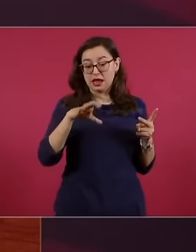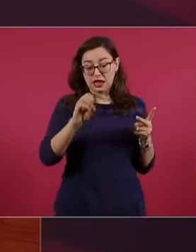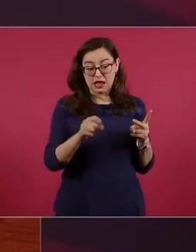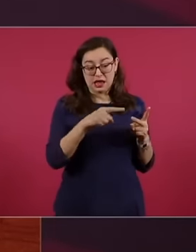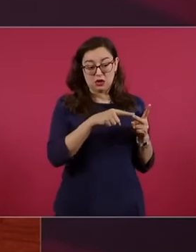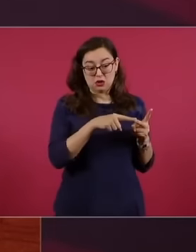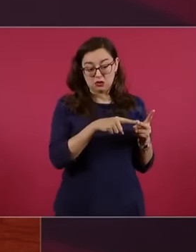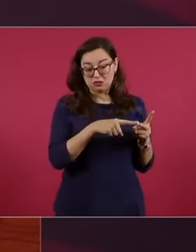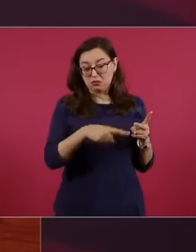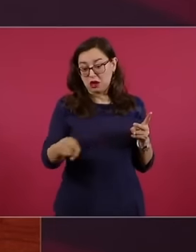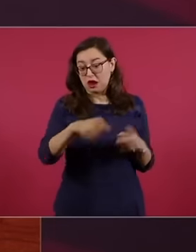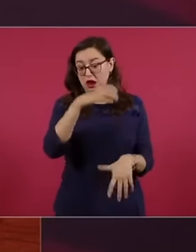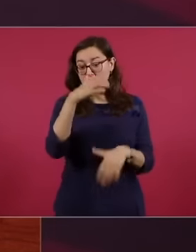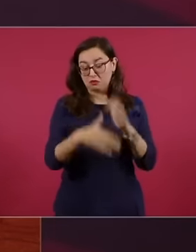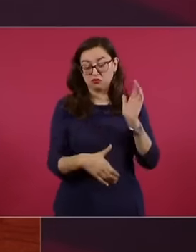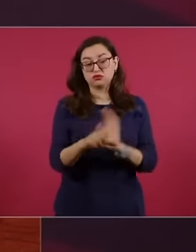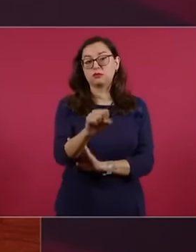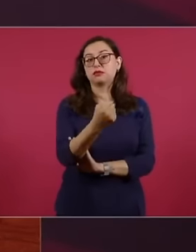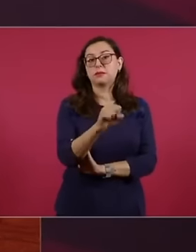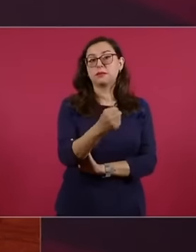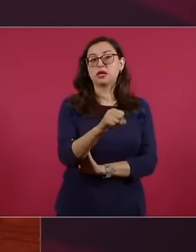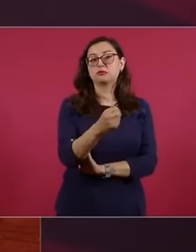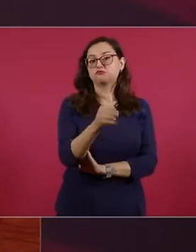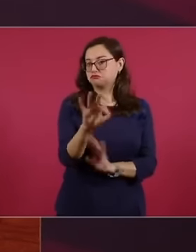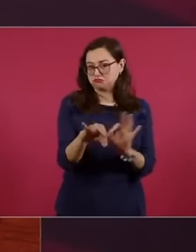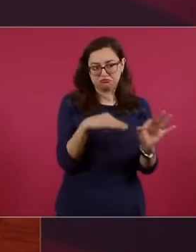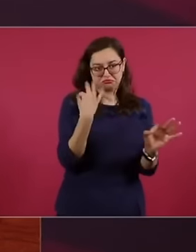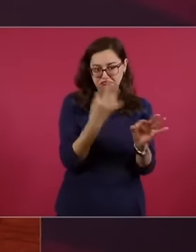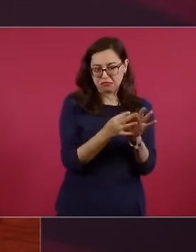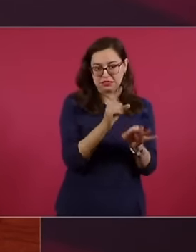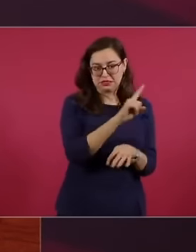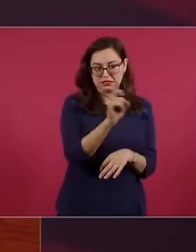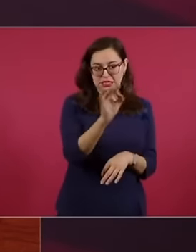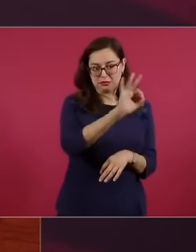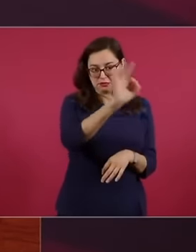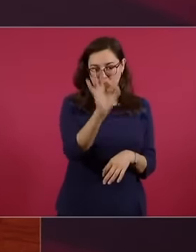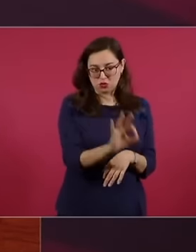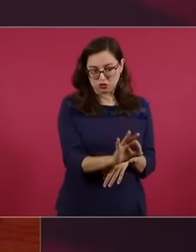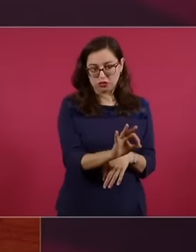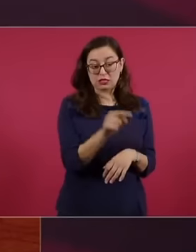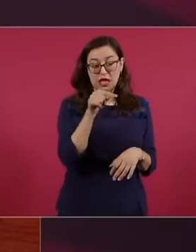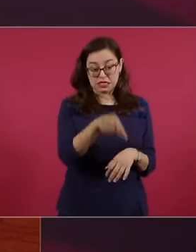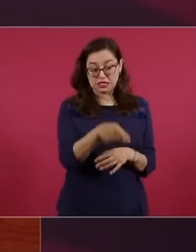September and right now today cargo is already moving through that line to